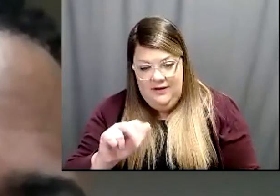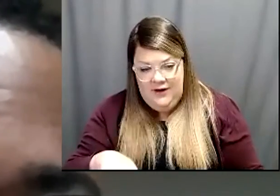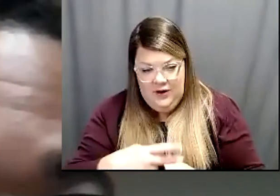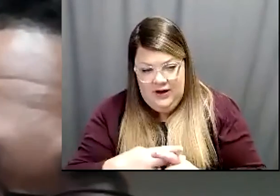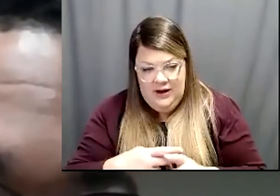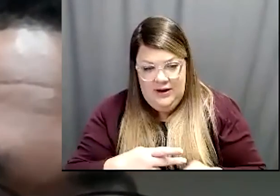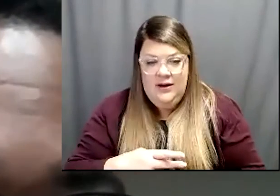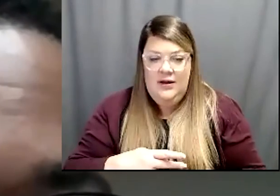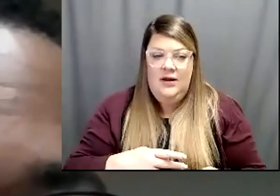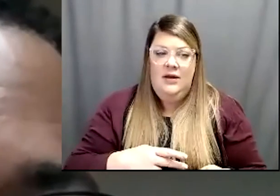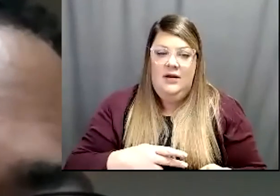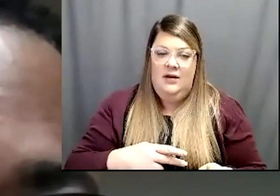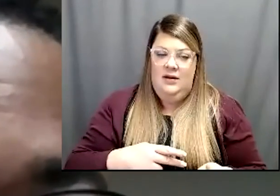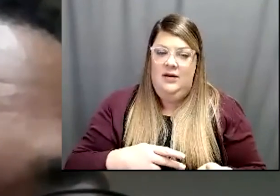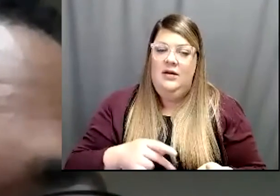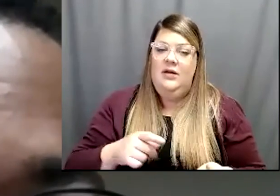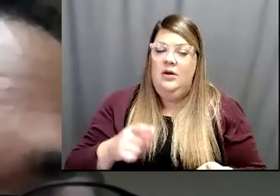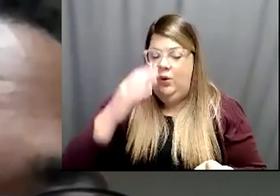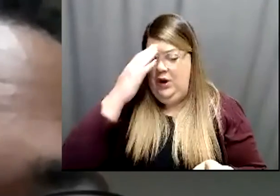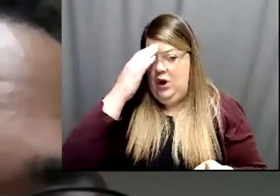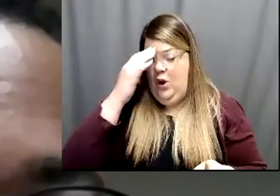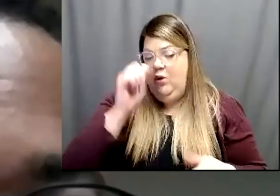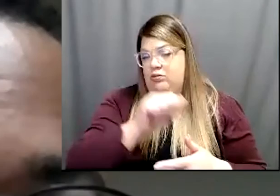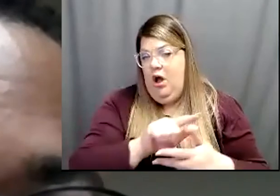you know all the vaccines fires over dinner even Johnson and Johnson they are protective